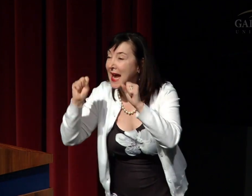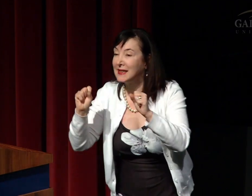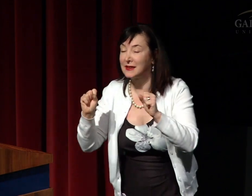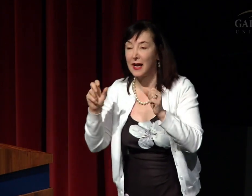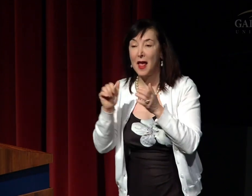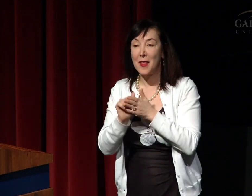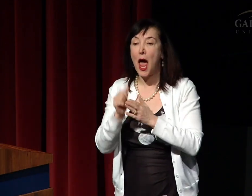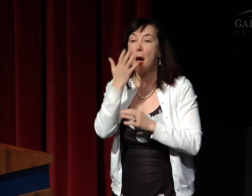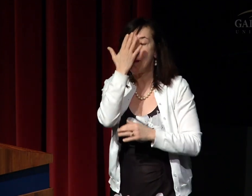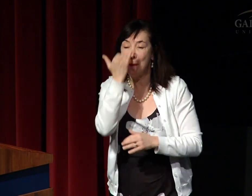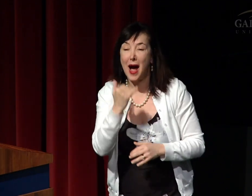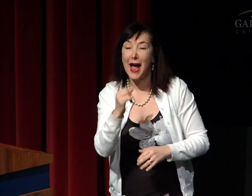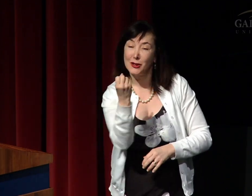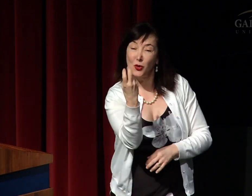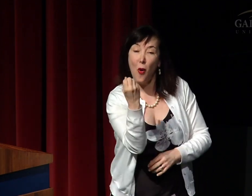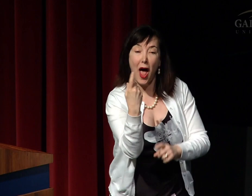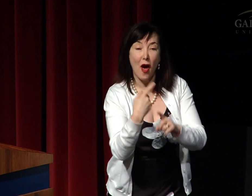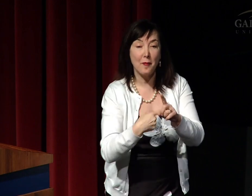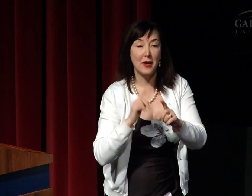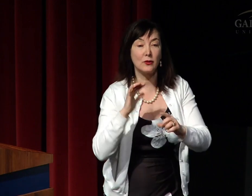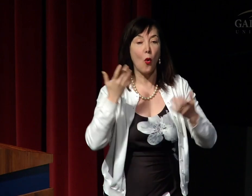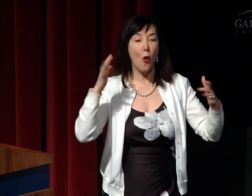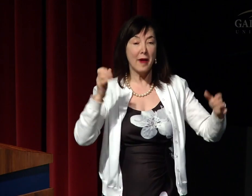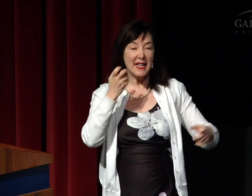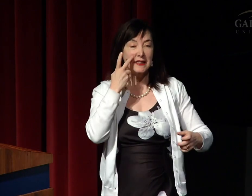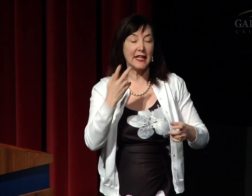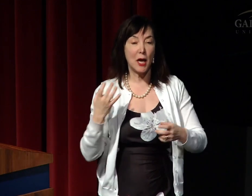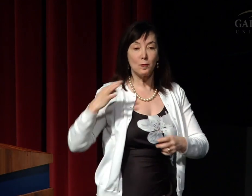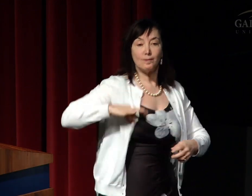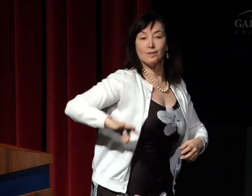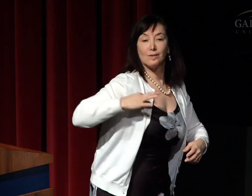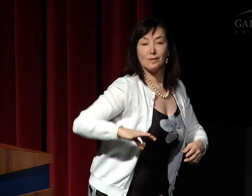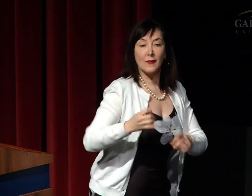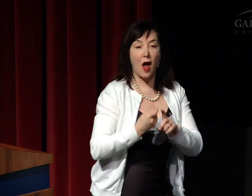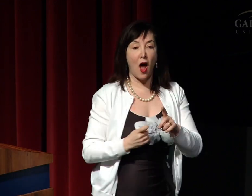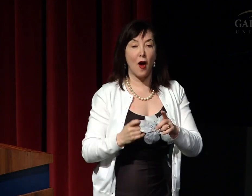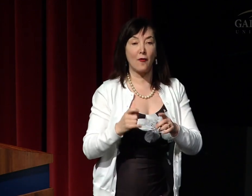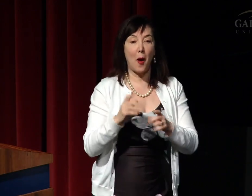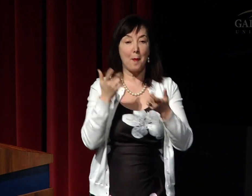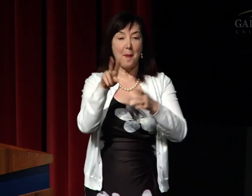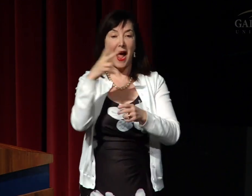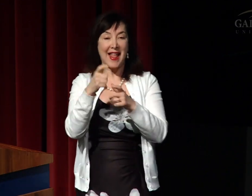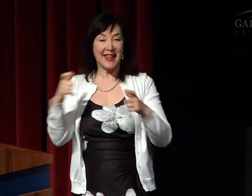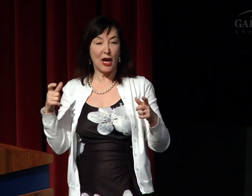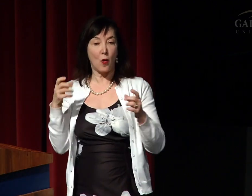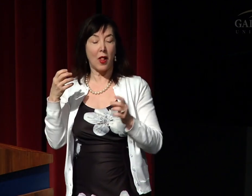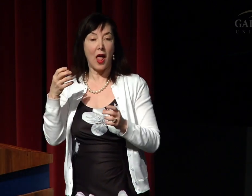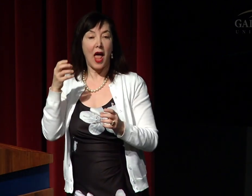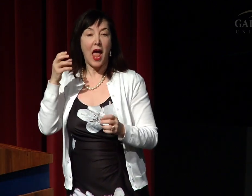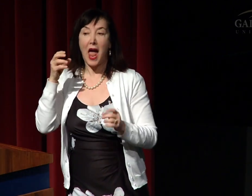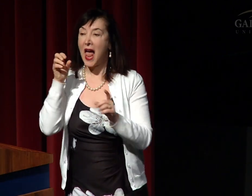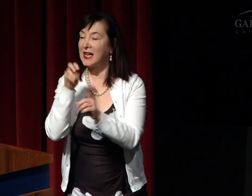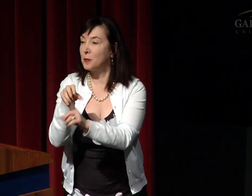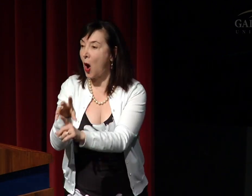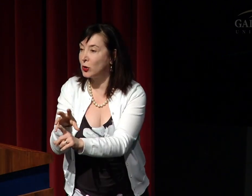It is truly amazing that by 12 months you're already seeing these benefits from bilingual exposure.